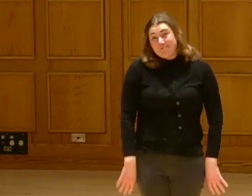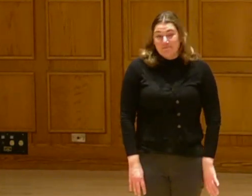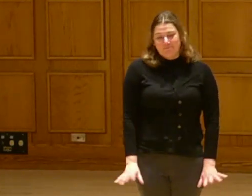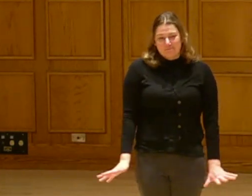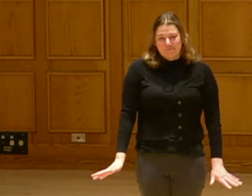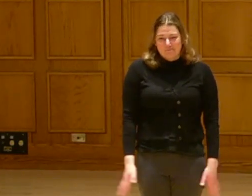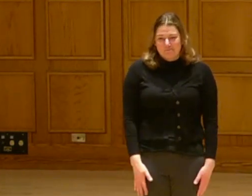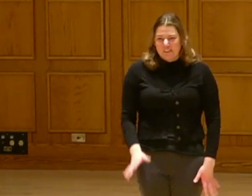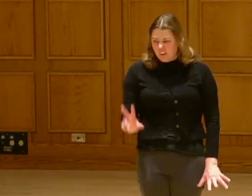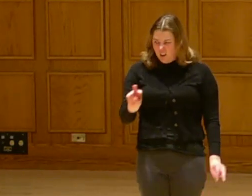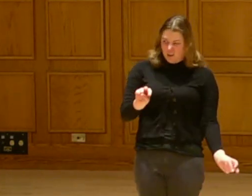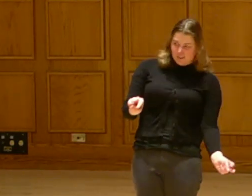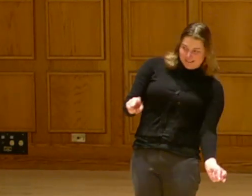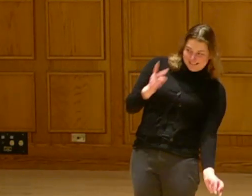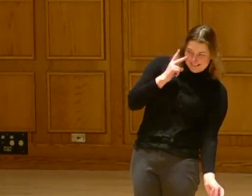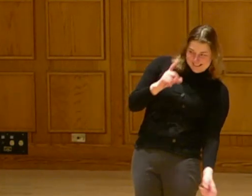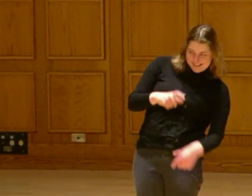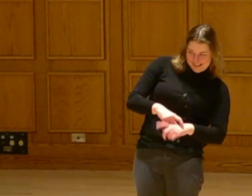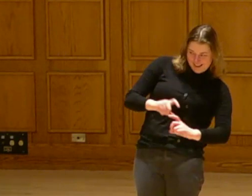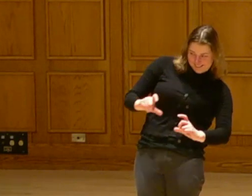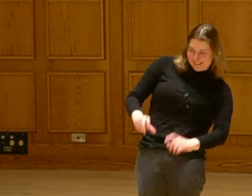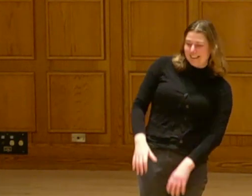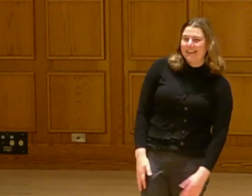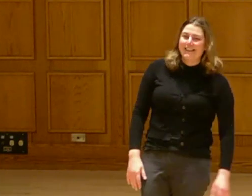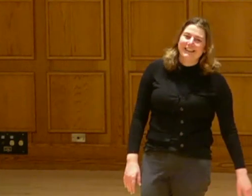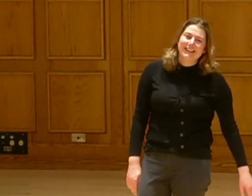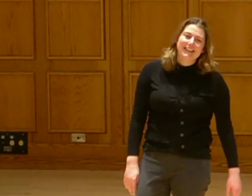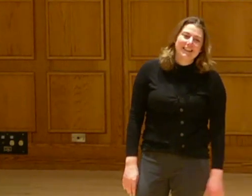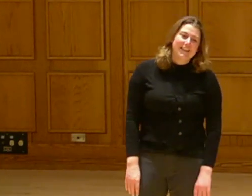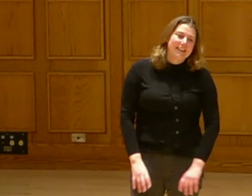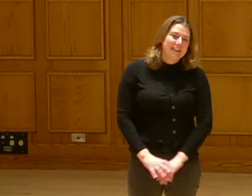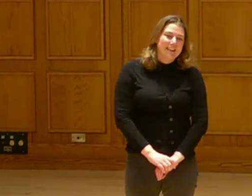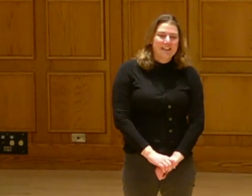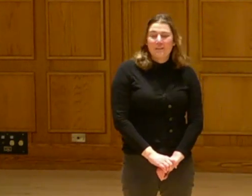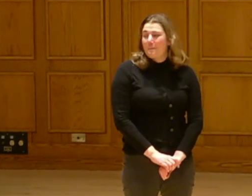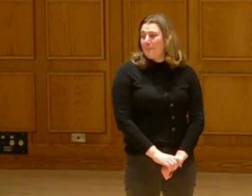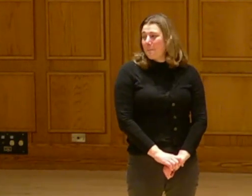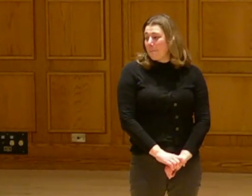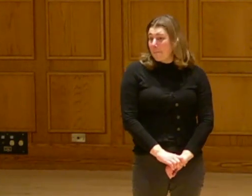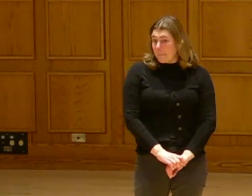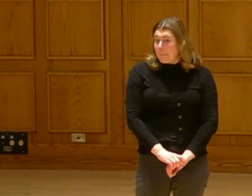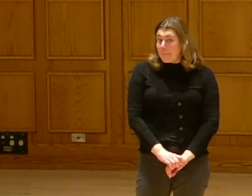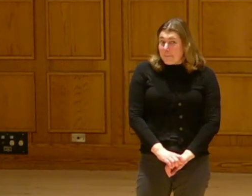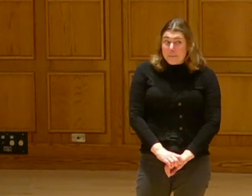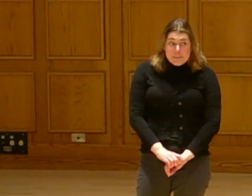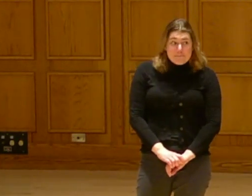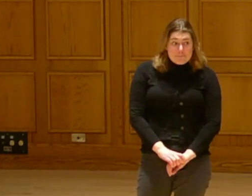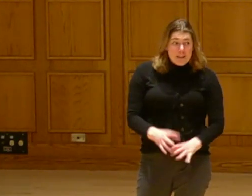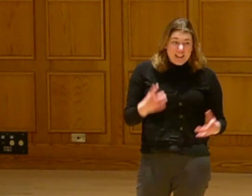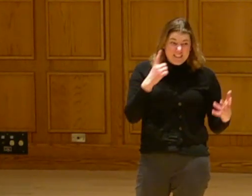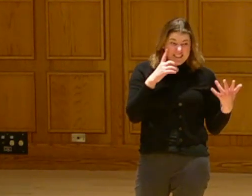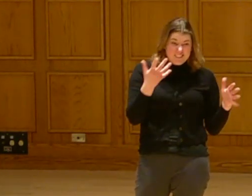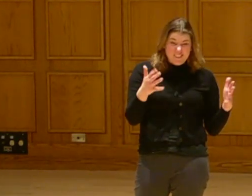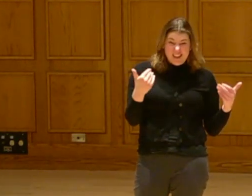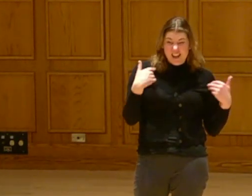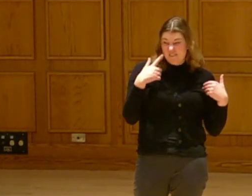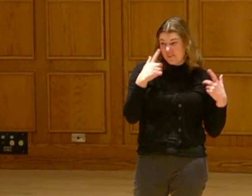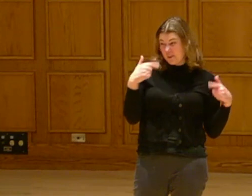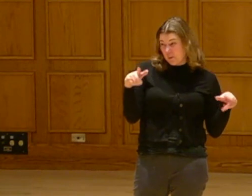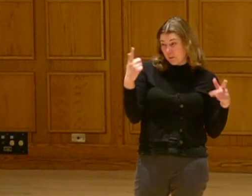How am I on time? It is a little hard to see the clock. I think that's all I have for you this evening.